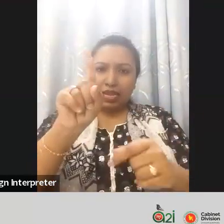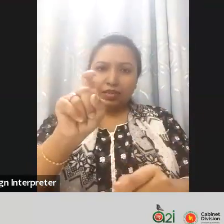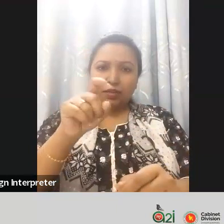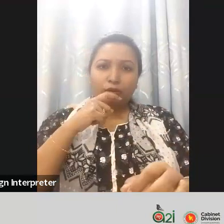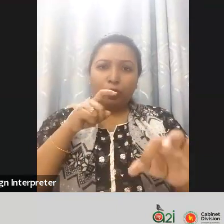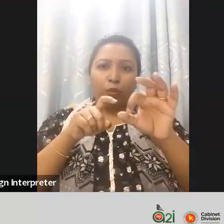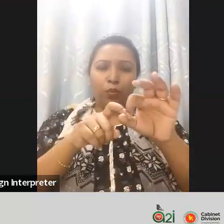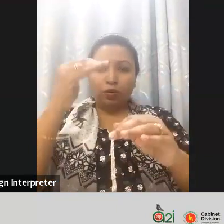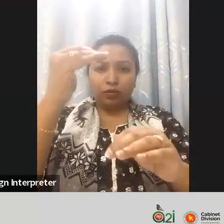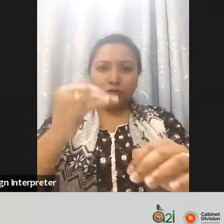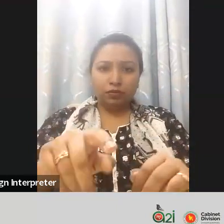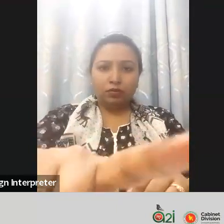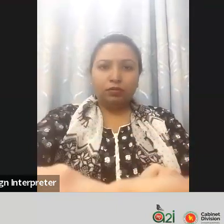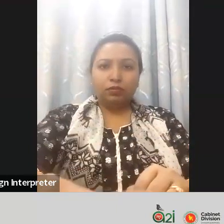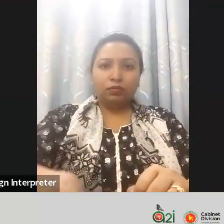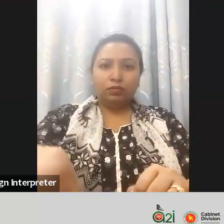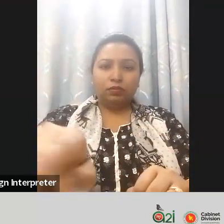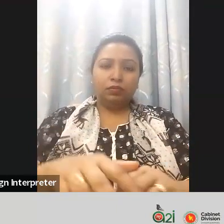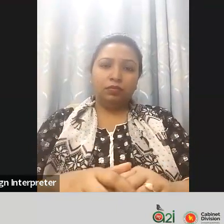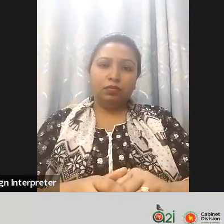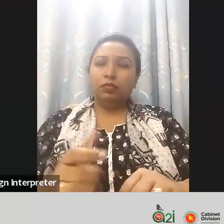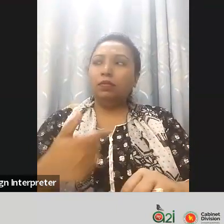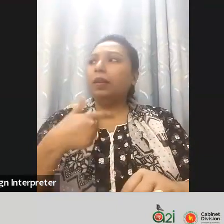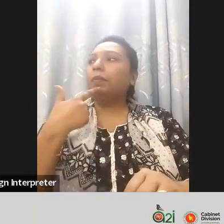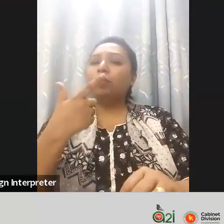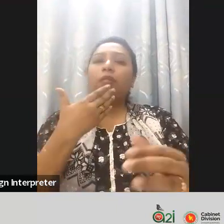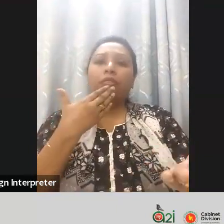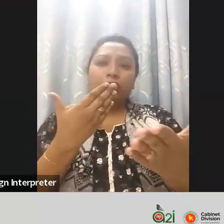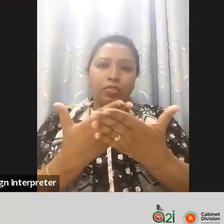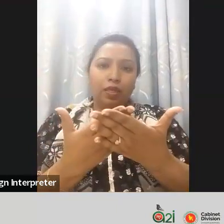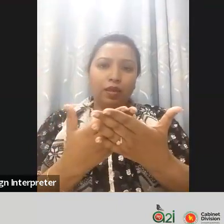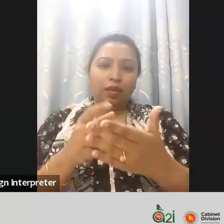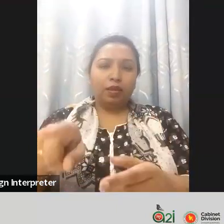important area for us to work on so I just want to thank the person who asked that question-